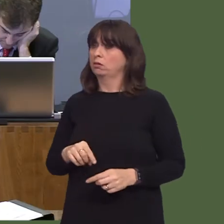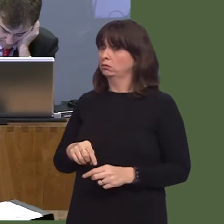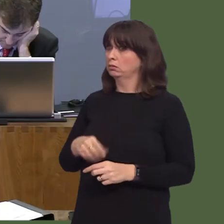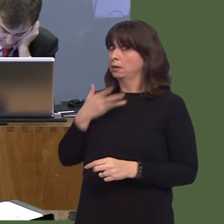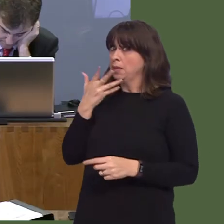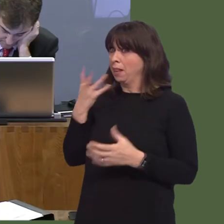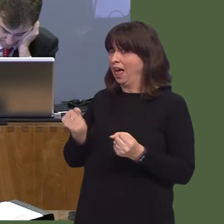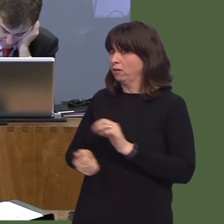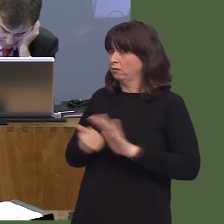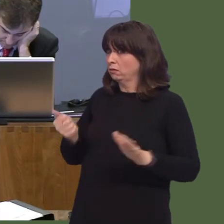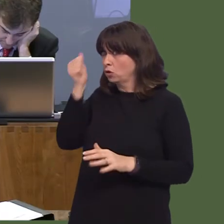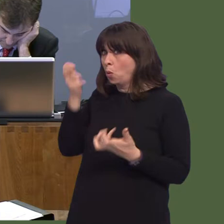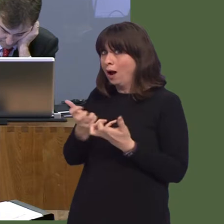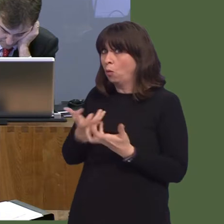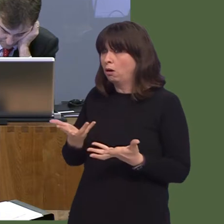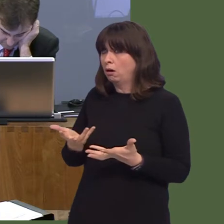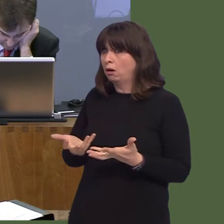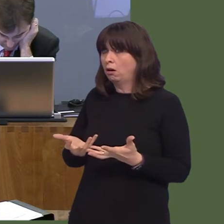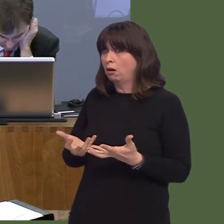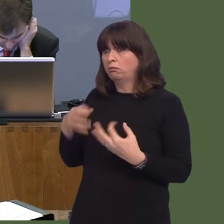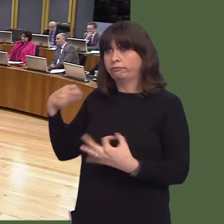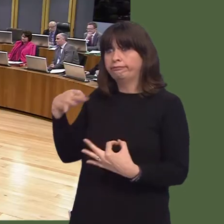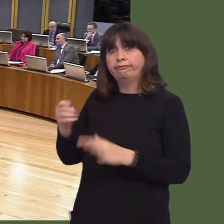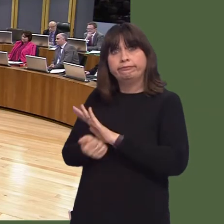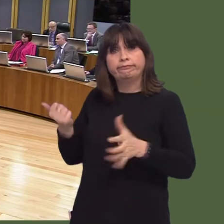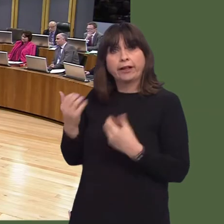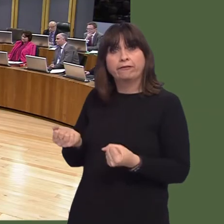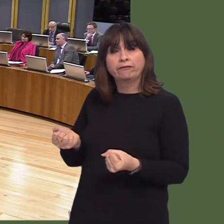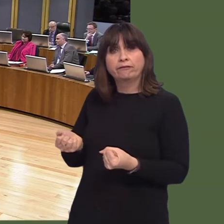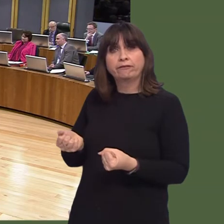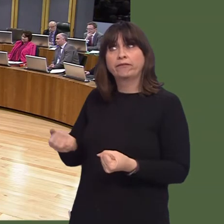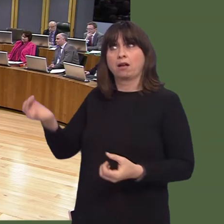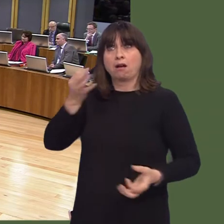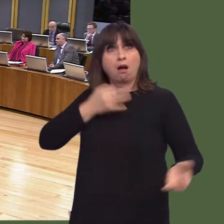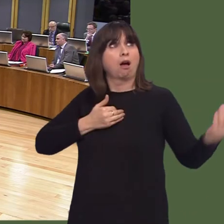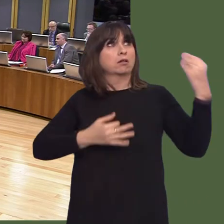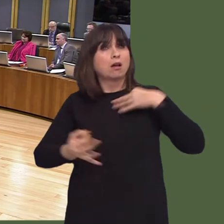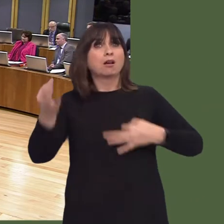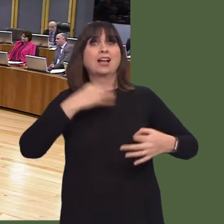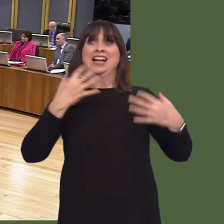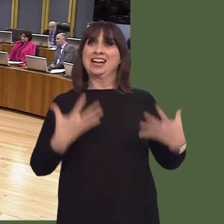just before Christmas were told that because they've reached their target, they'd have to wait until any future successor scheme. This clearly isn't good enough.